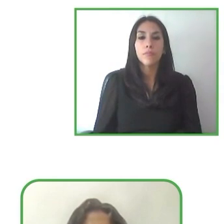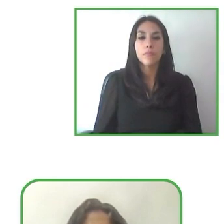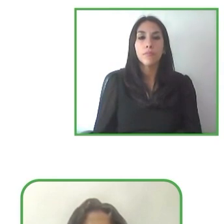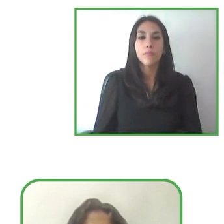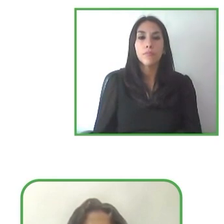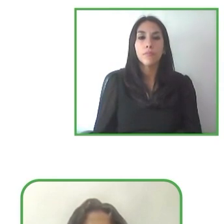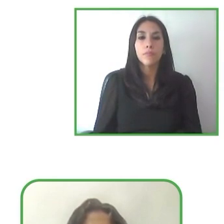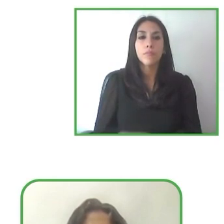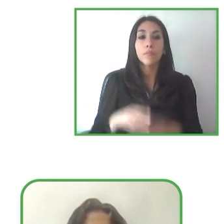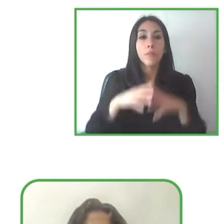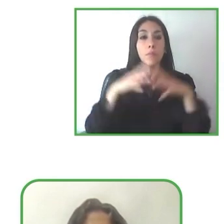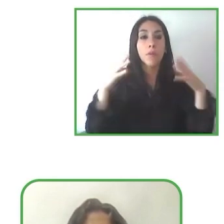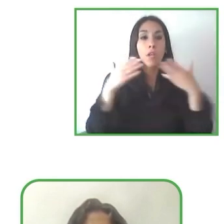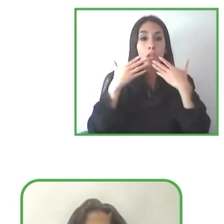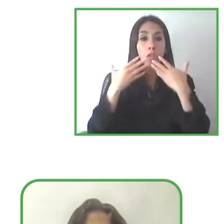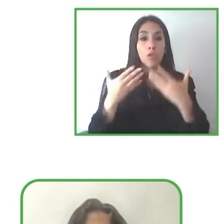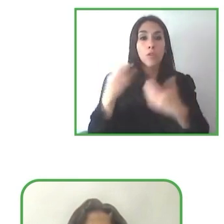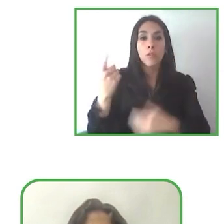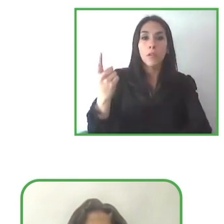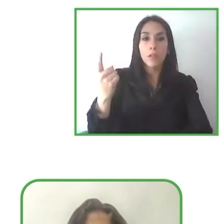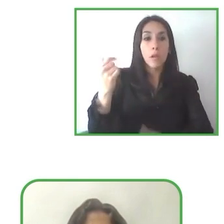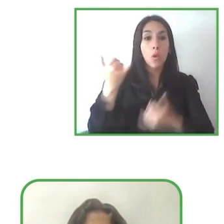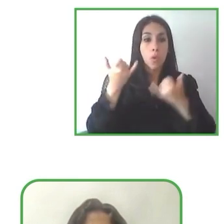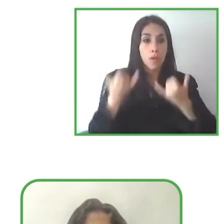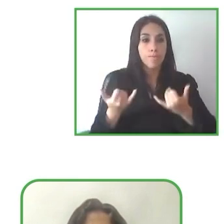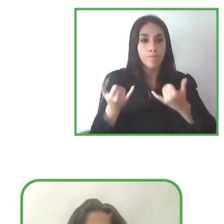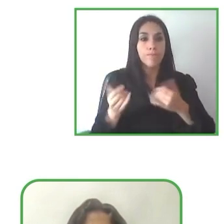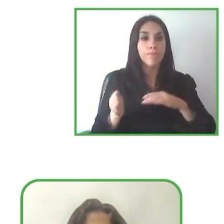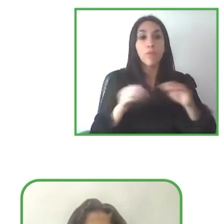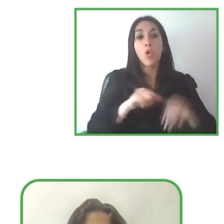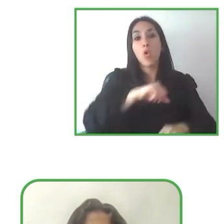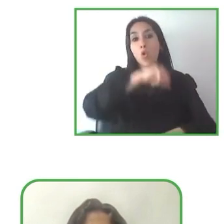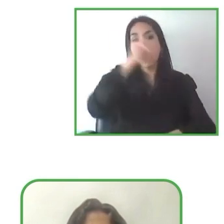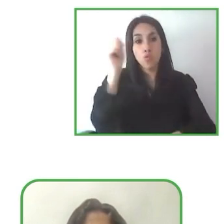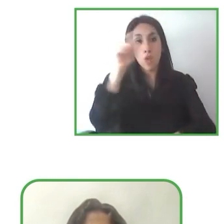Thank you so much, Andrés. Now we are going to ask Glenda,